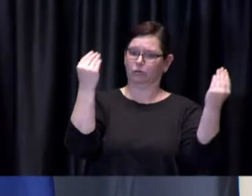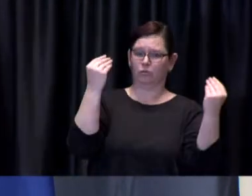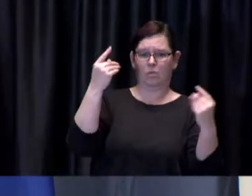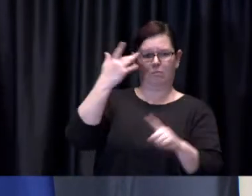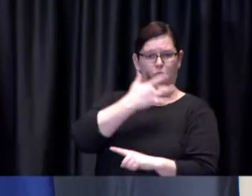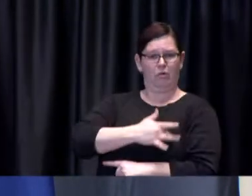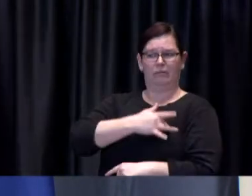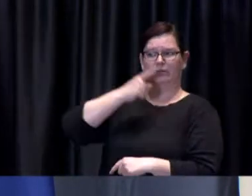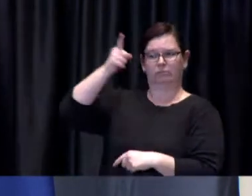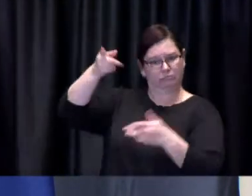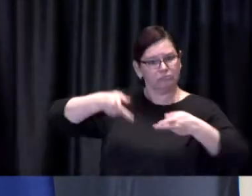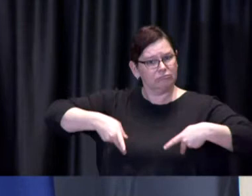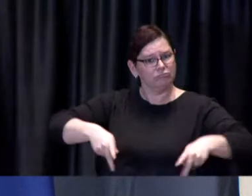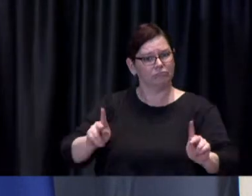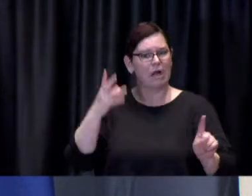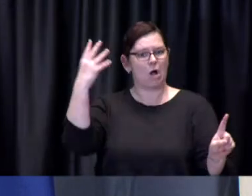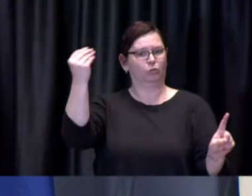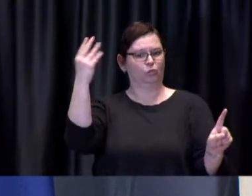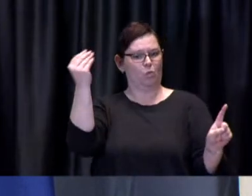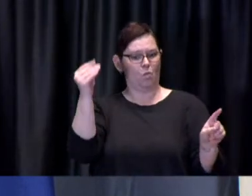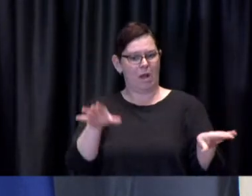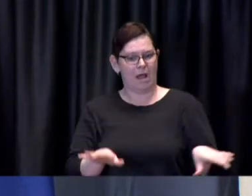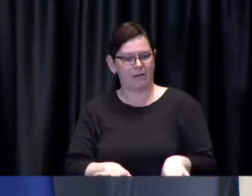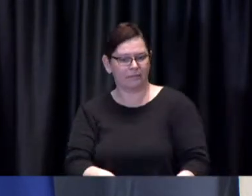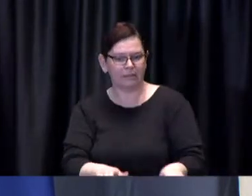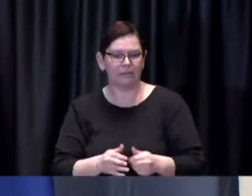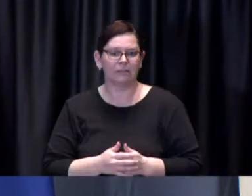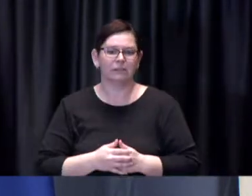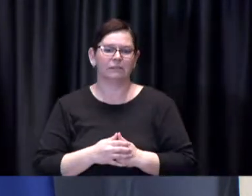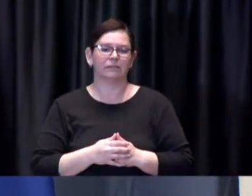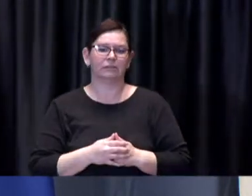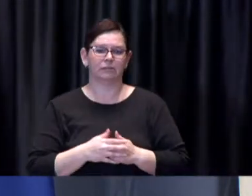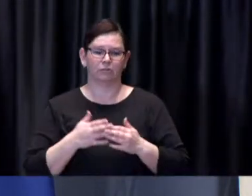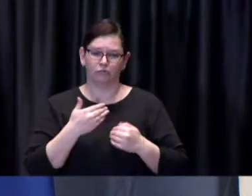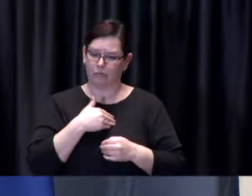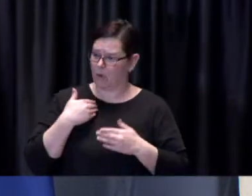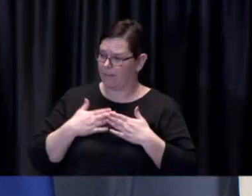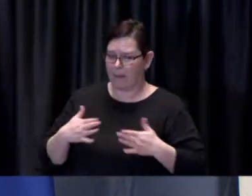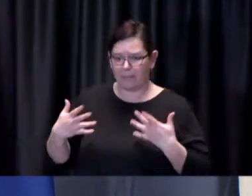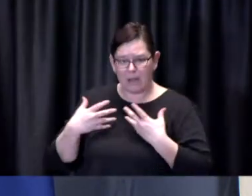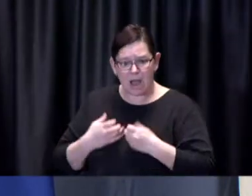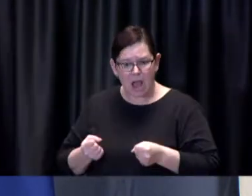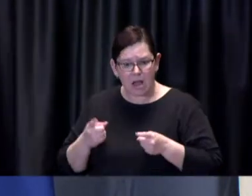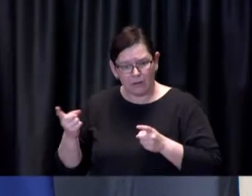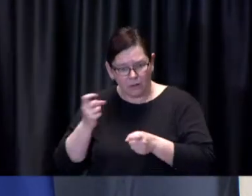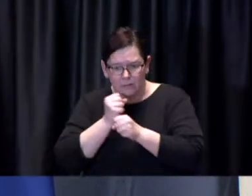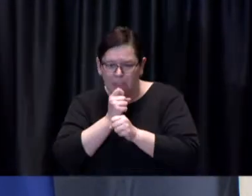and staff have worked with Toronto Public Health to ensure that golfing is as safe as city courses as it can be